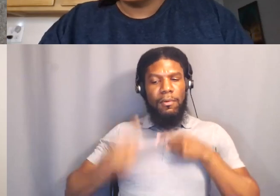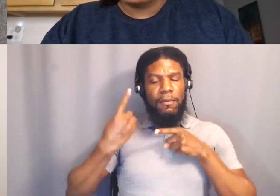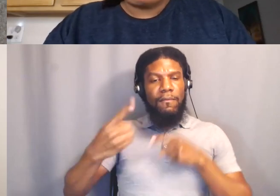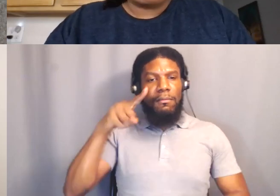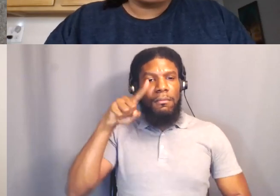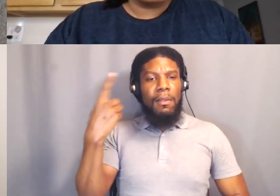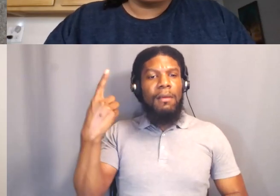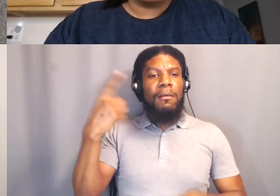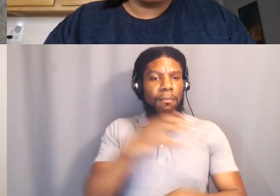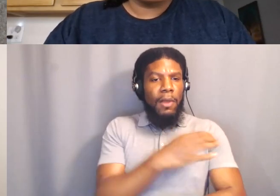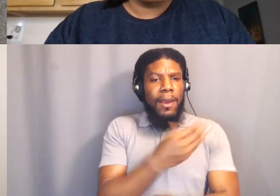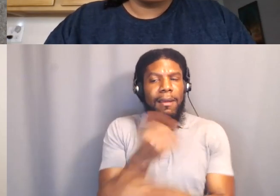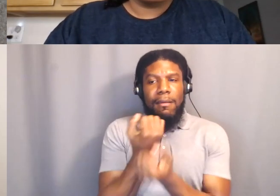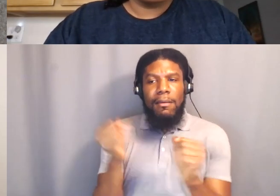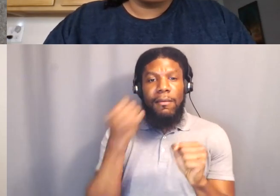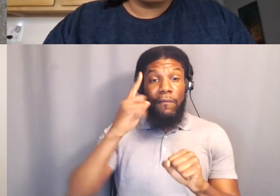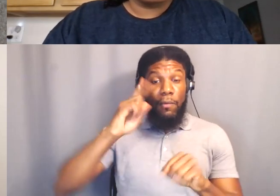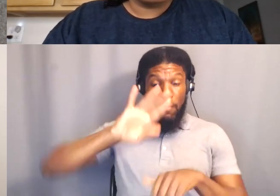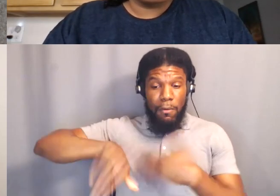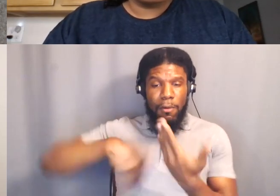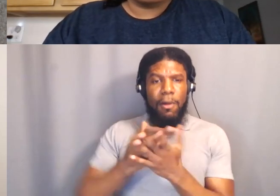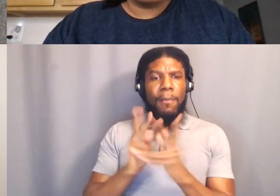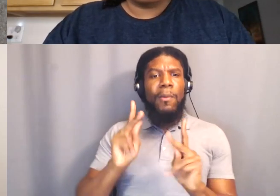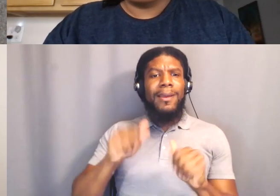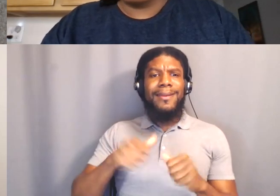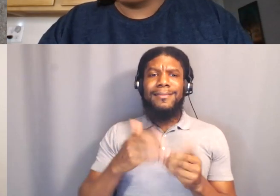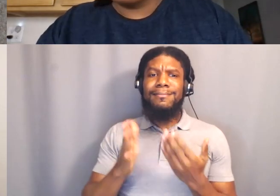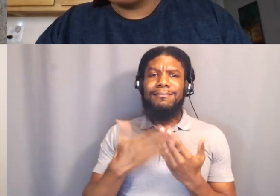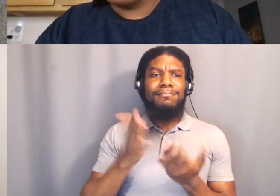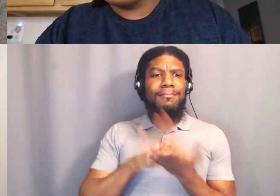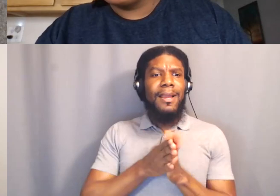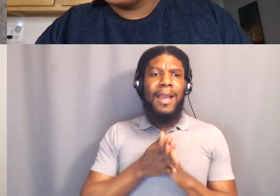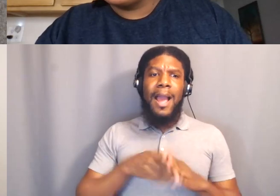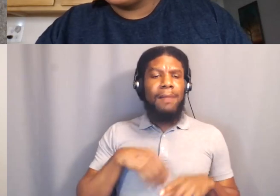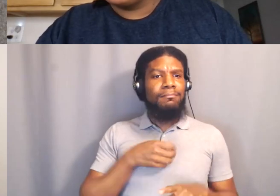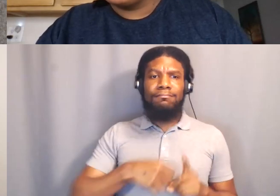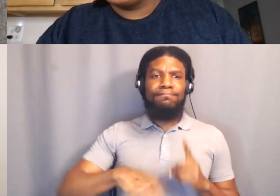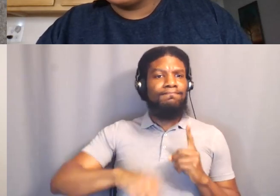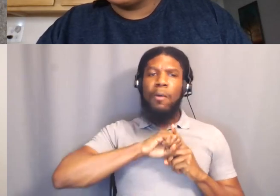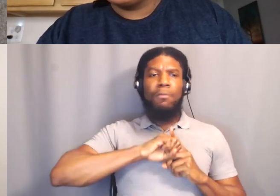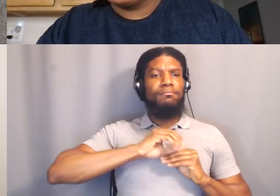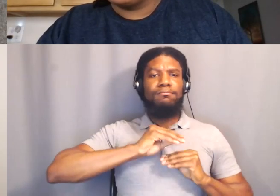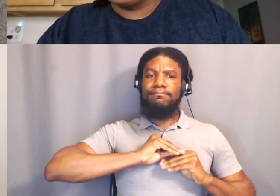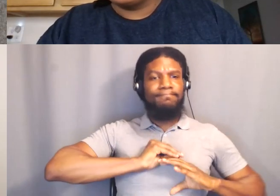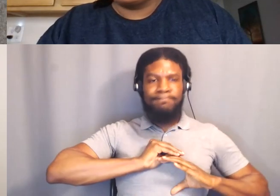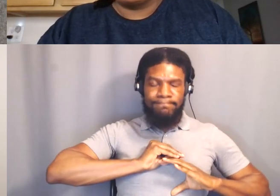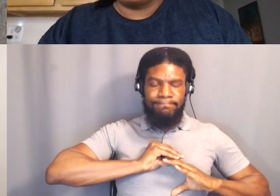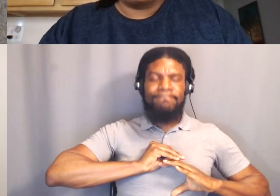So we so appreciated the, what is it? Just everything and think about